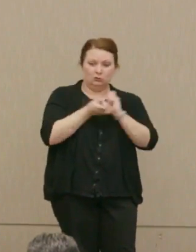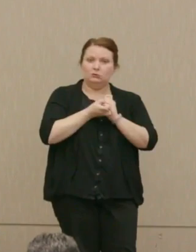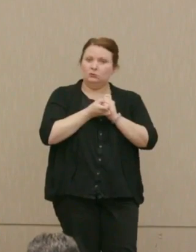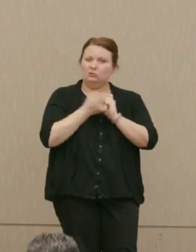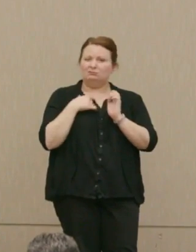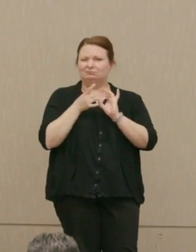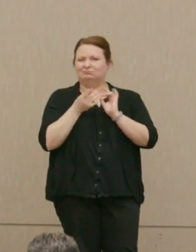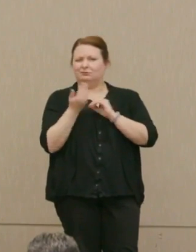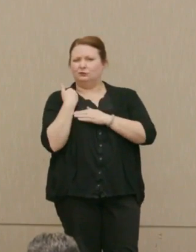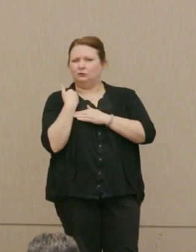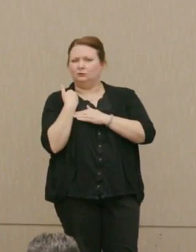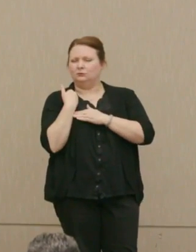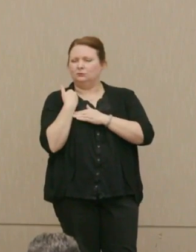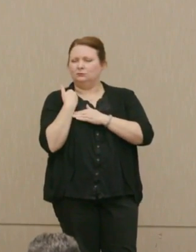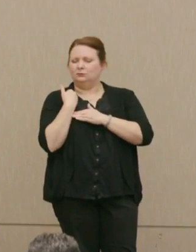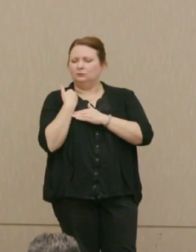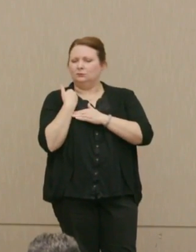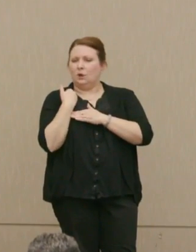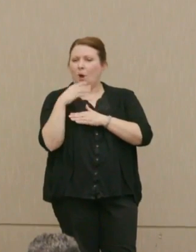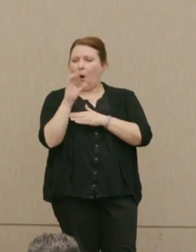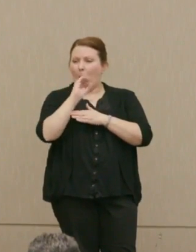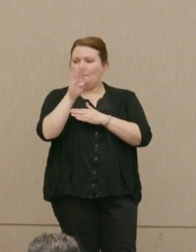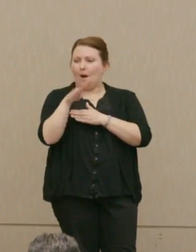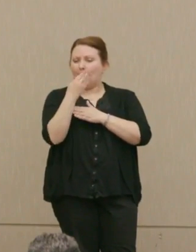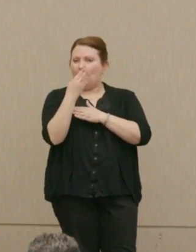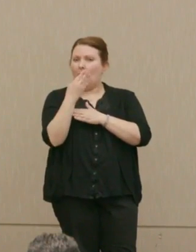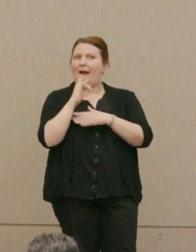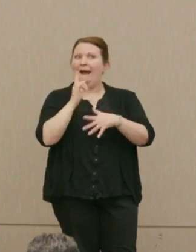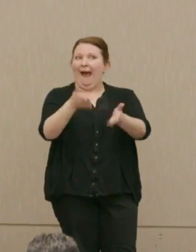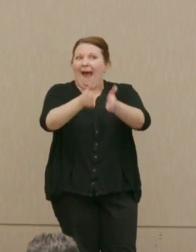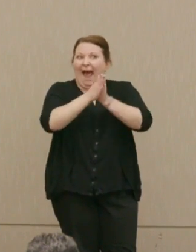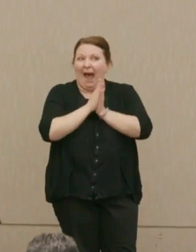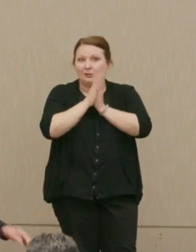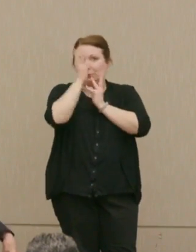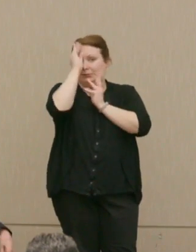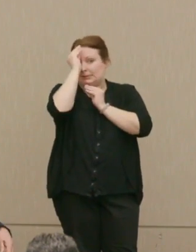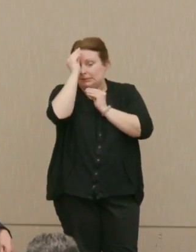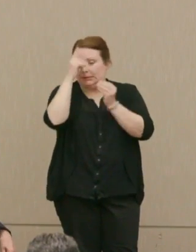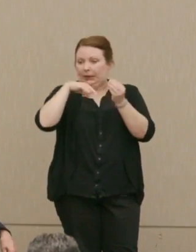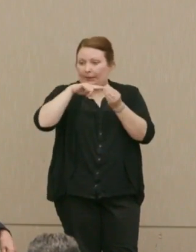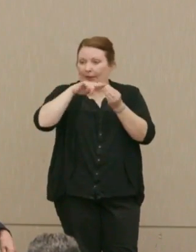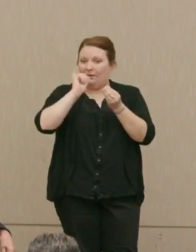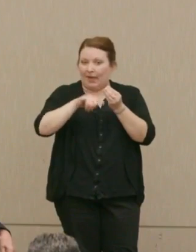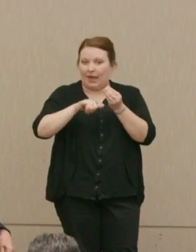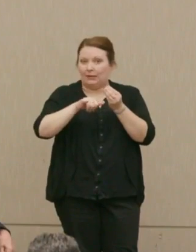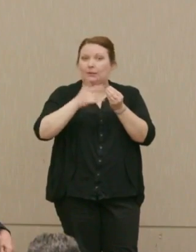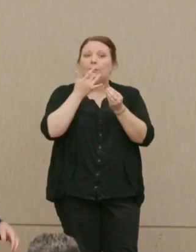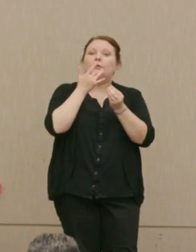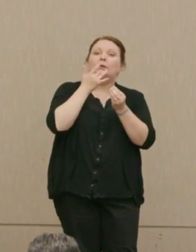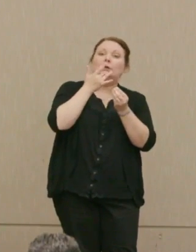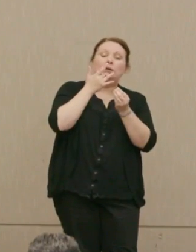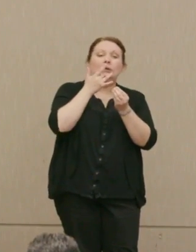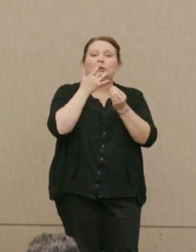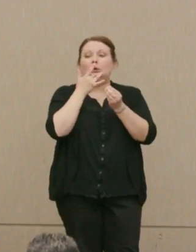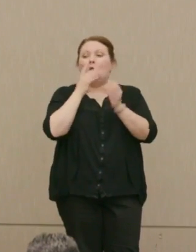As I mentioned earlier, Obama actually asked for consideration, which he favored, of no